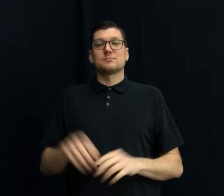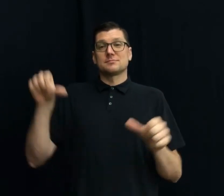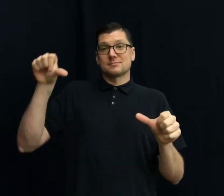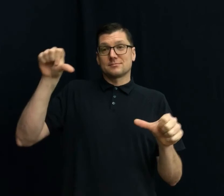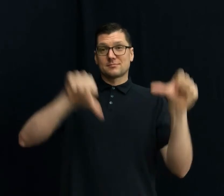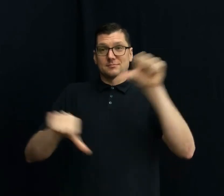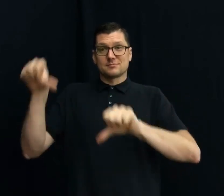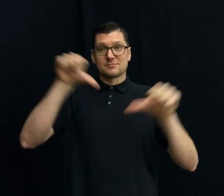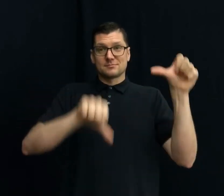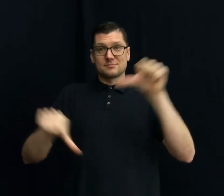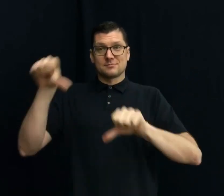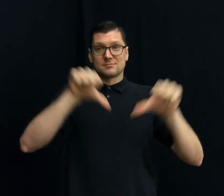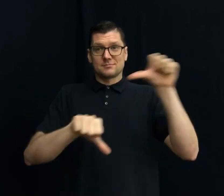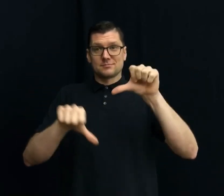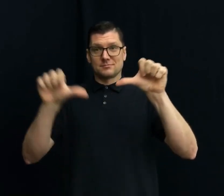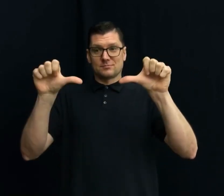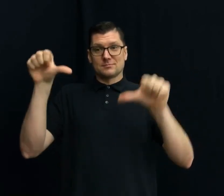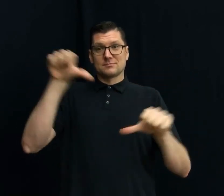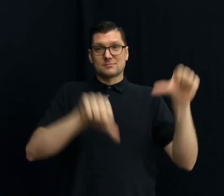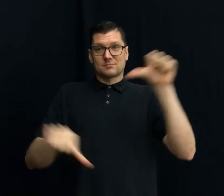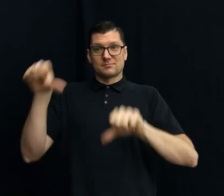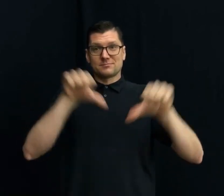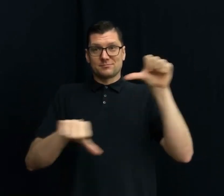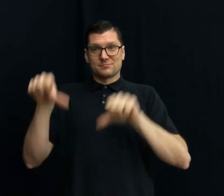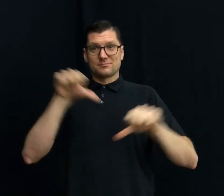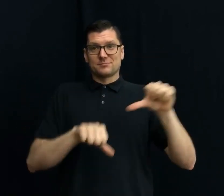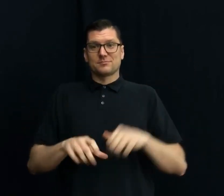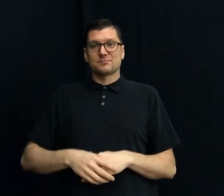SCIENCE